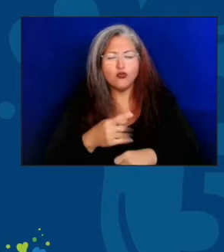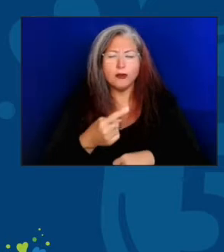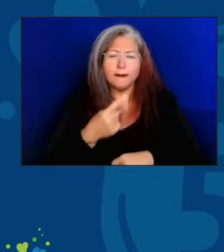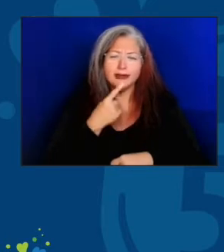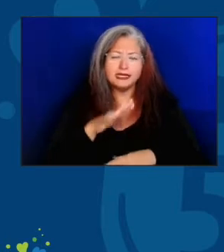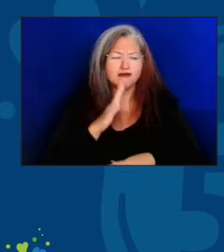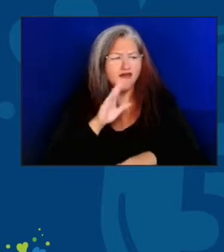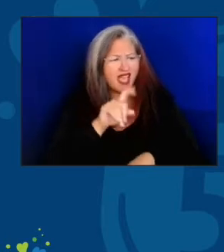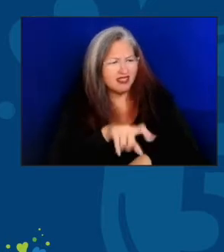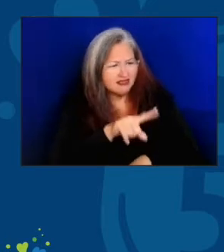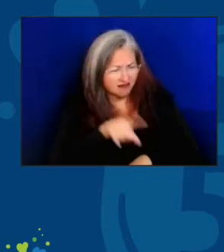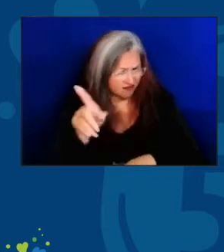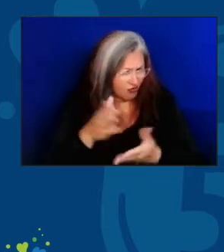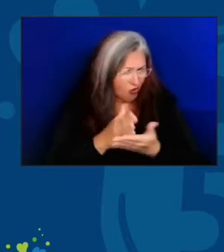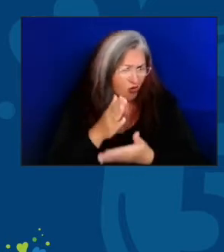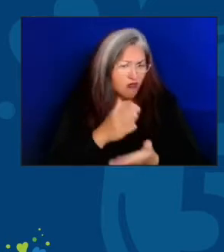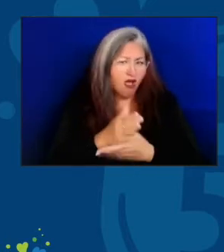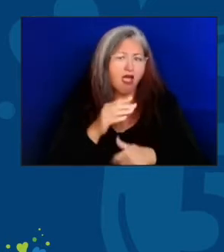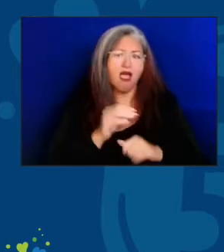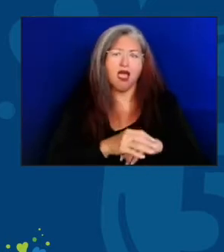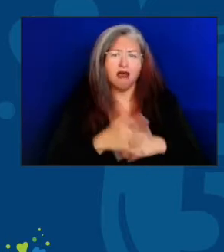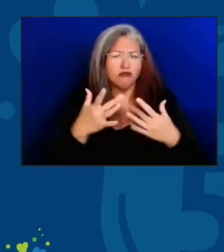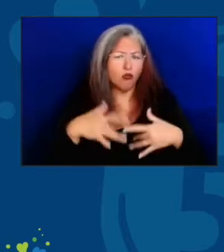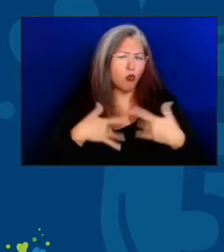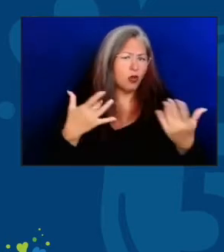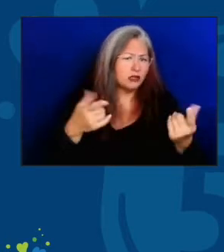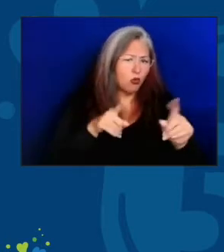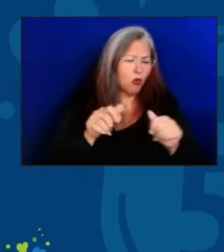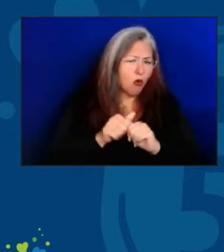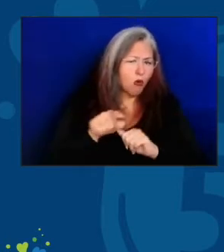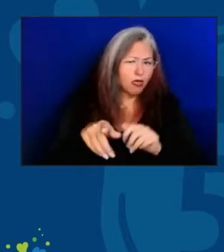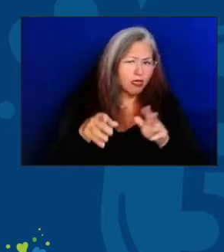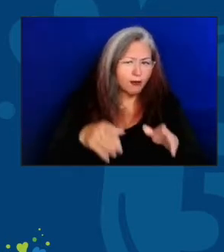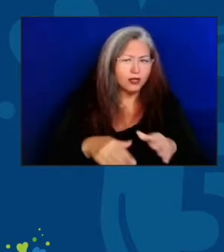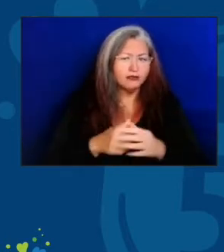is they all right? Or, you know, what's going on? So, you make friends.